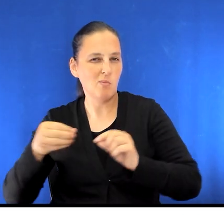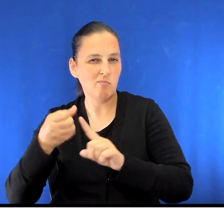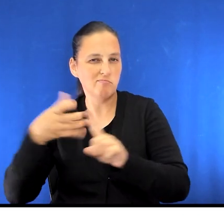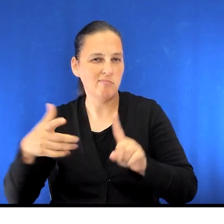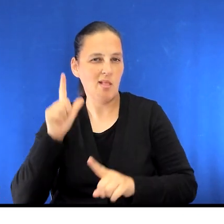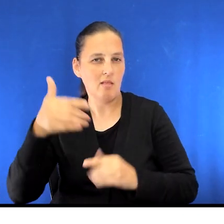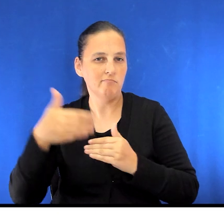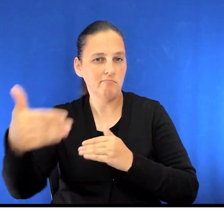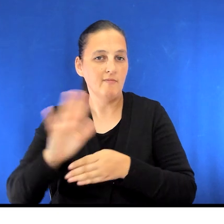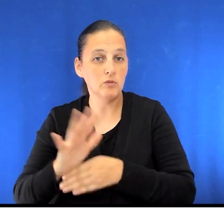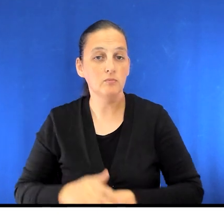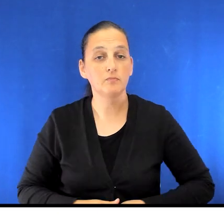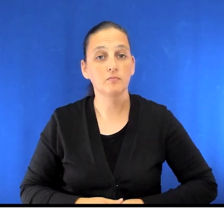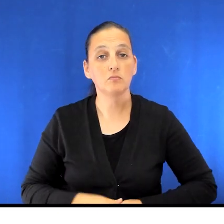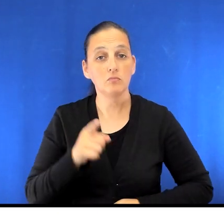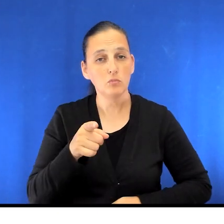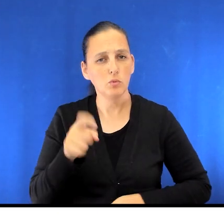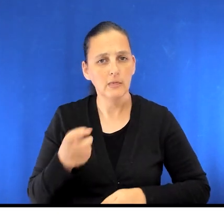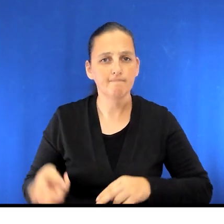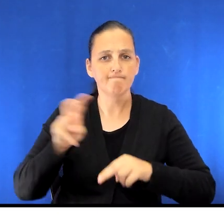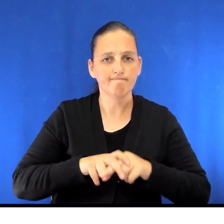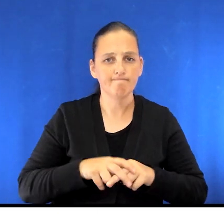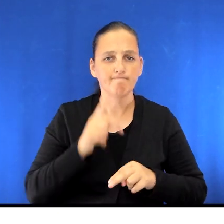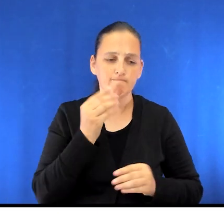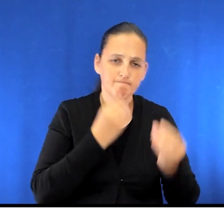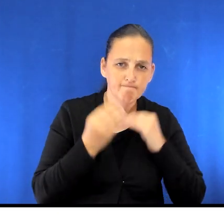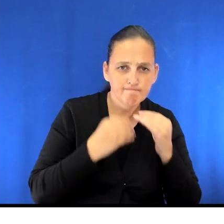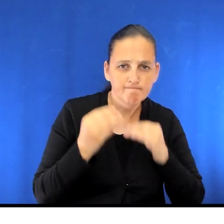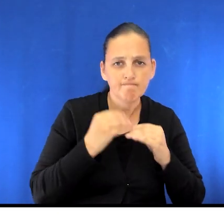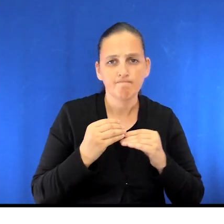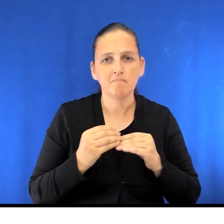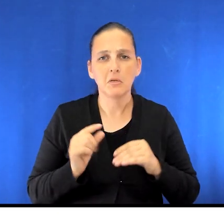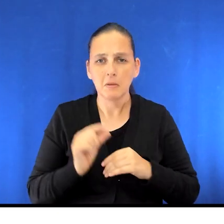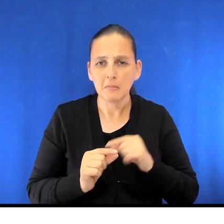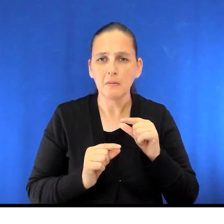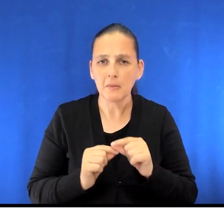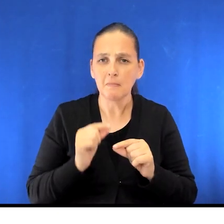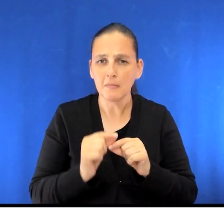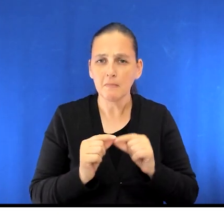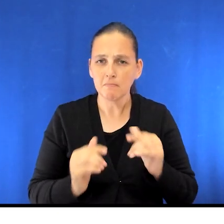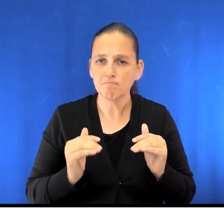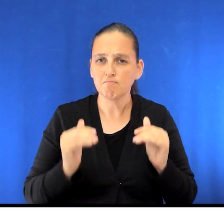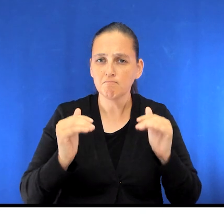Expect to be up in your chair for each of your meals and gradually progress your activity during your stay to three to five walks each day.